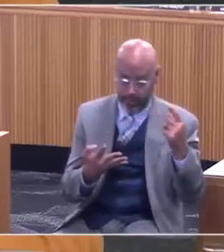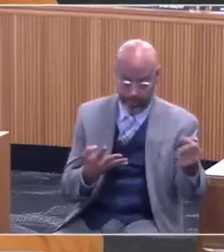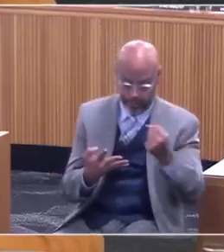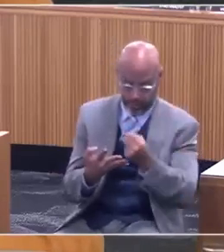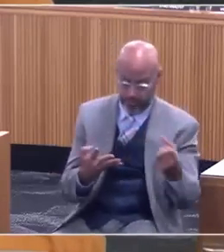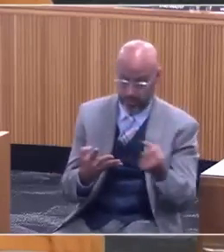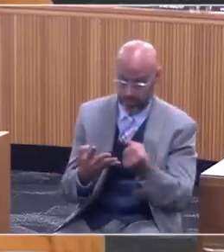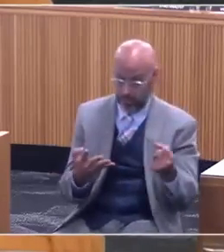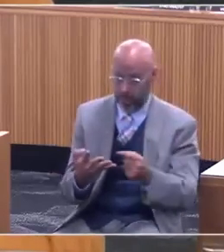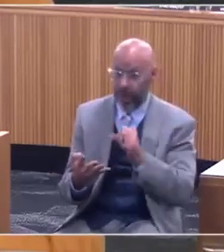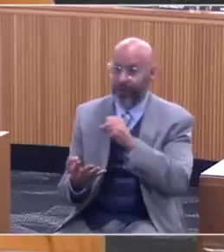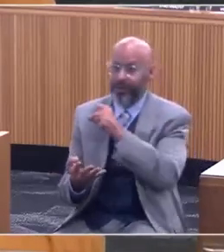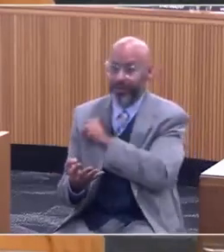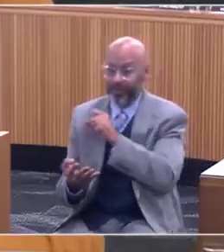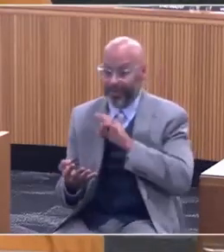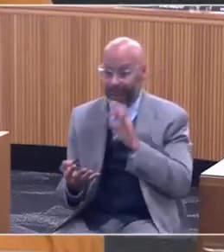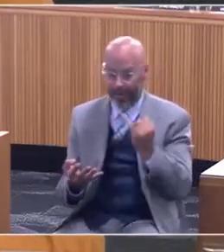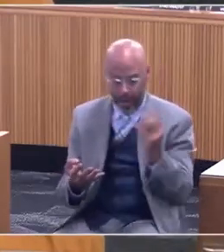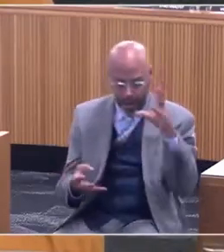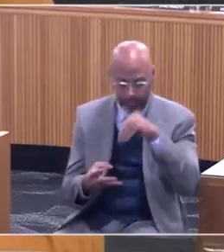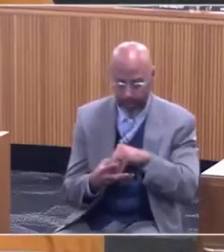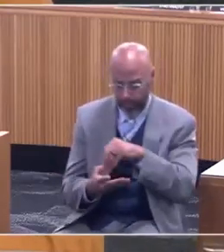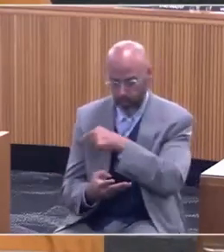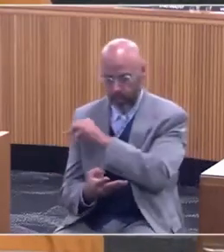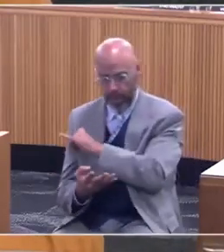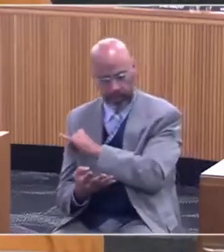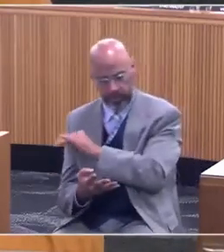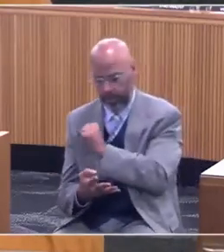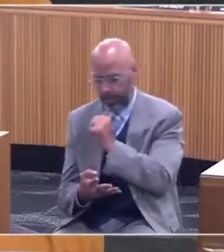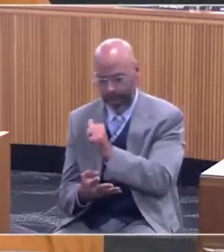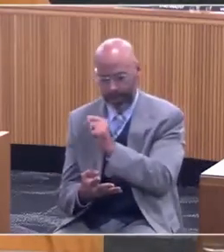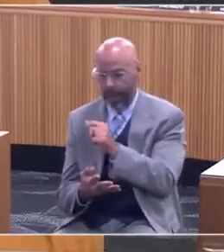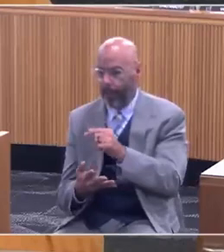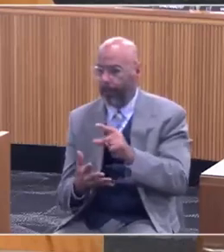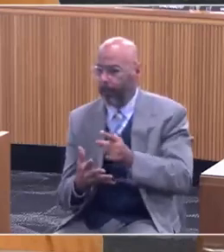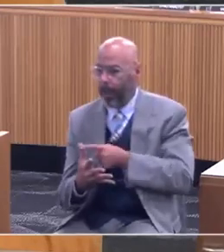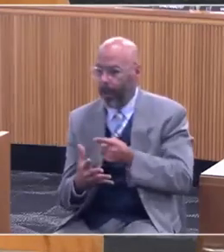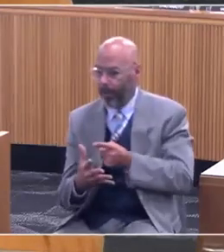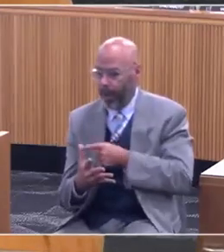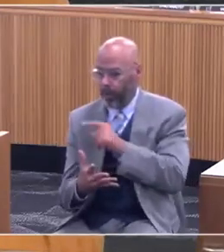QALY is no longer the primary tool that they use to make these considerations.